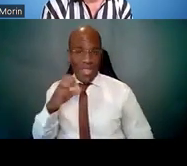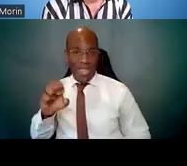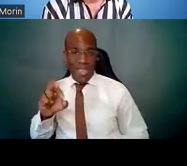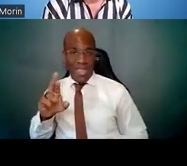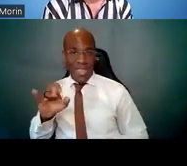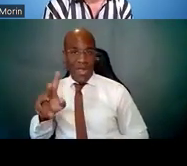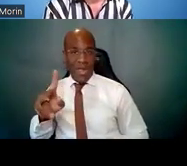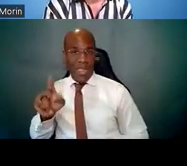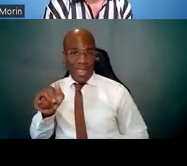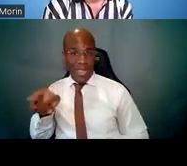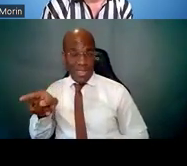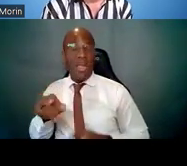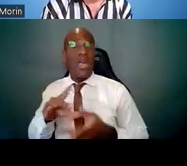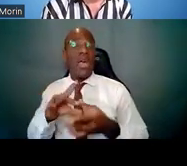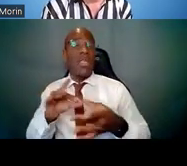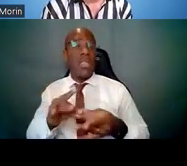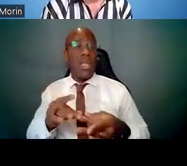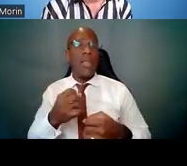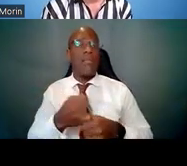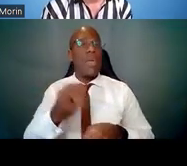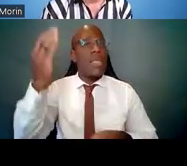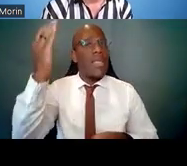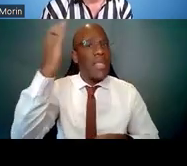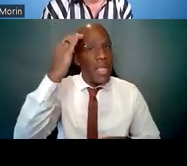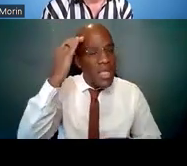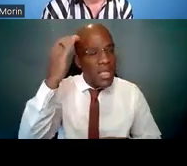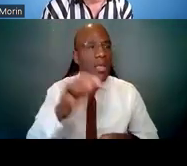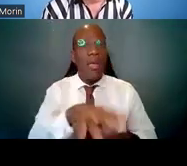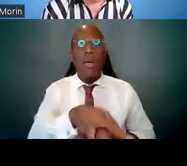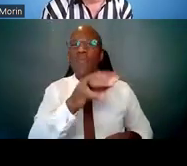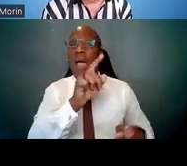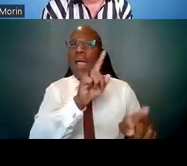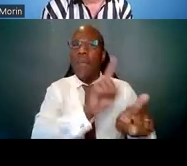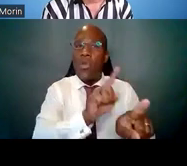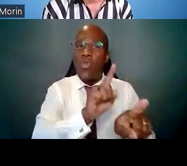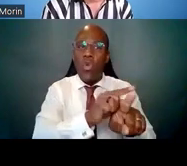You want to find mentors that are going to meet your needs.